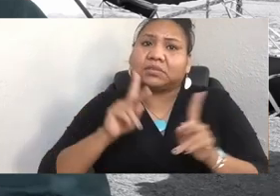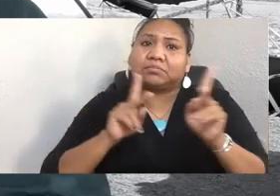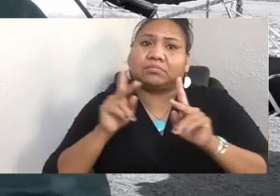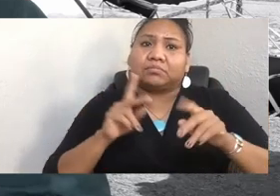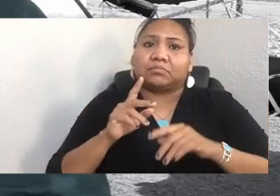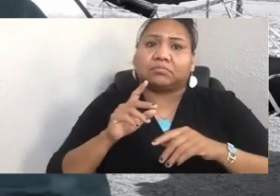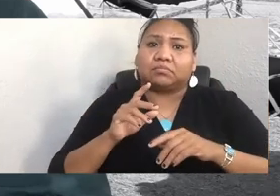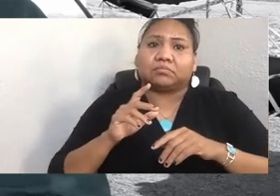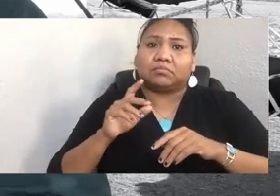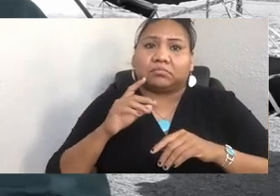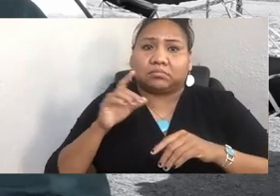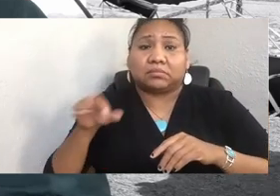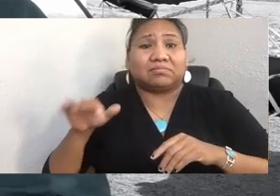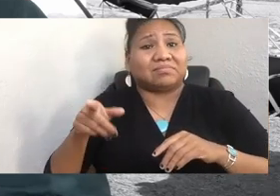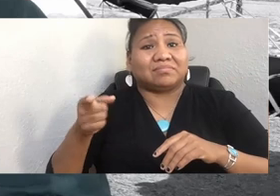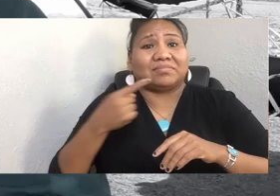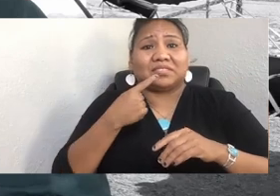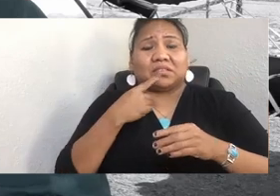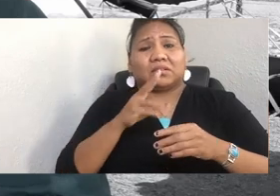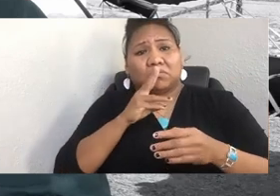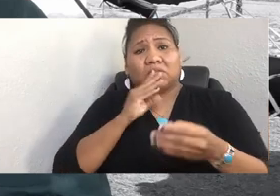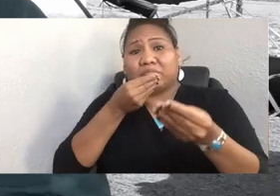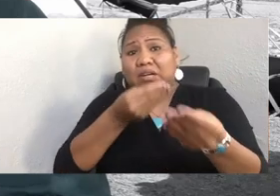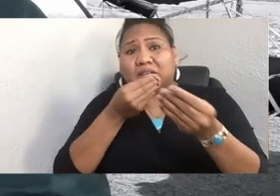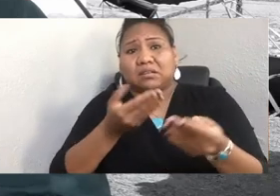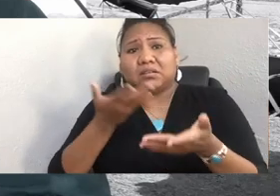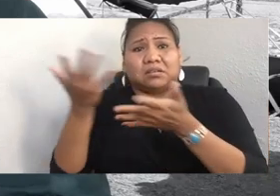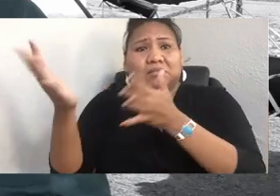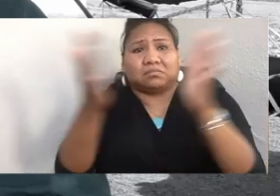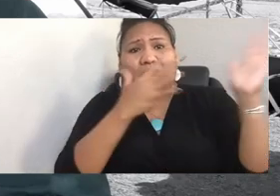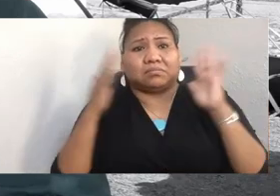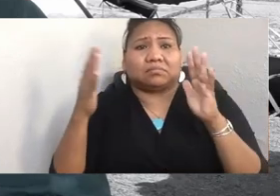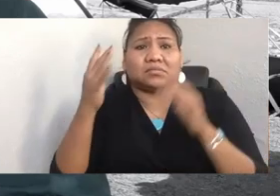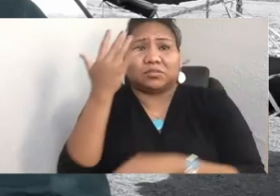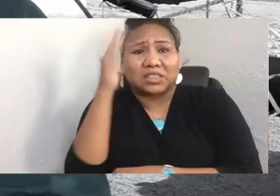the plants, trees, the animals. It does all that. It is which we come from, resource.